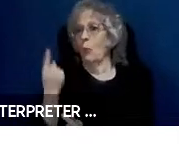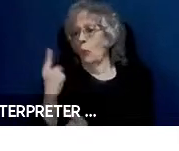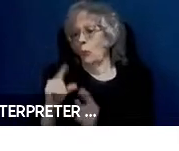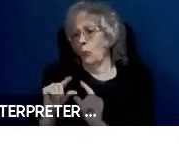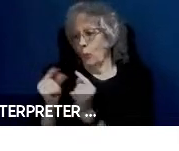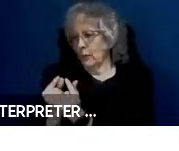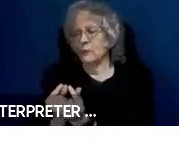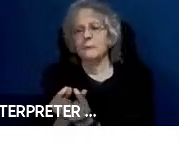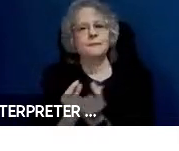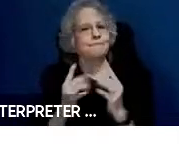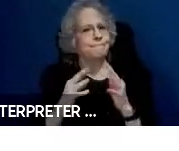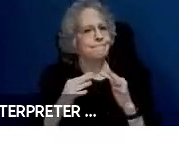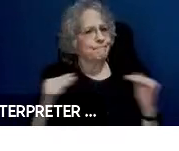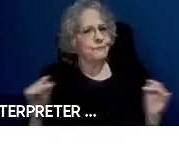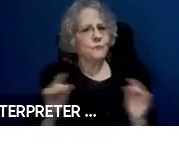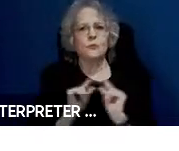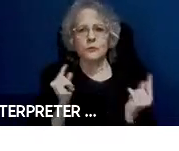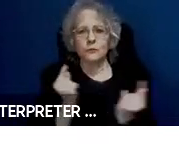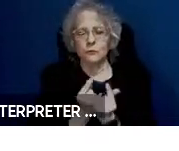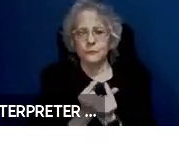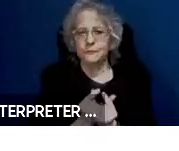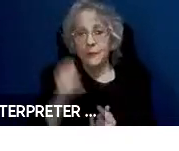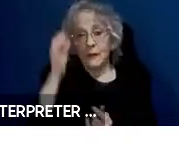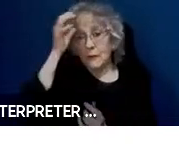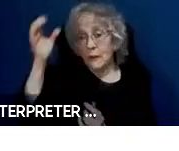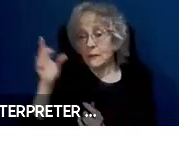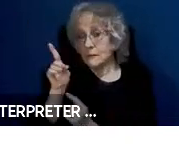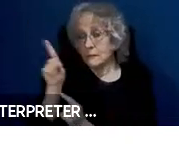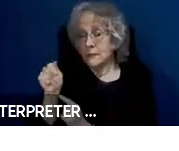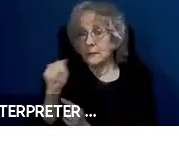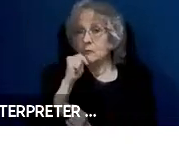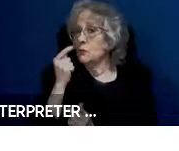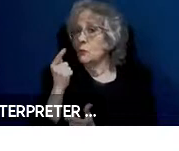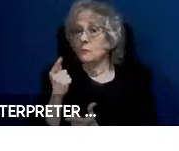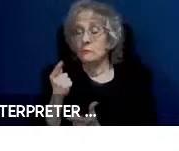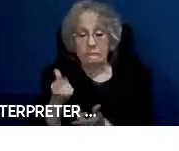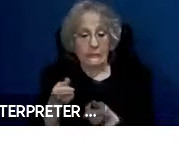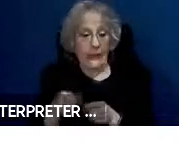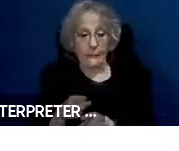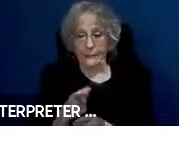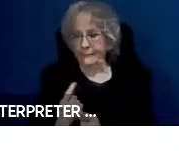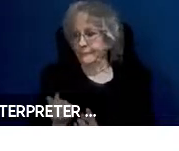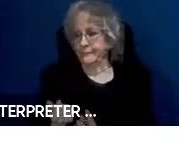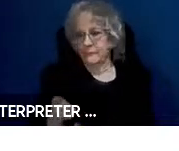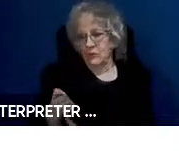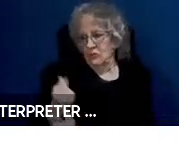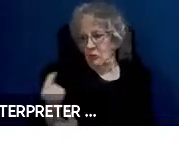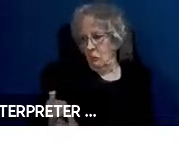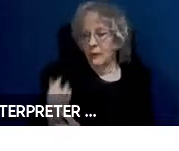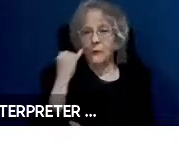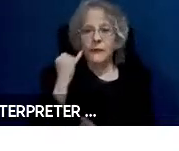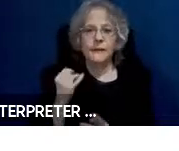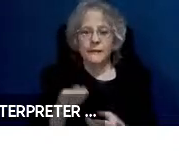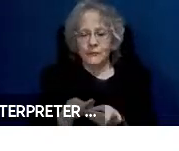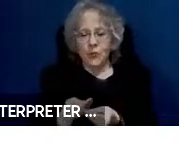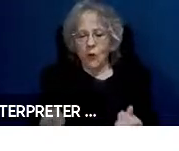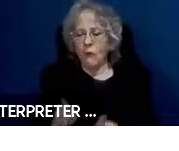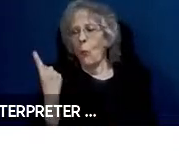The first thing we need to remember is that cognitive disabilities do not occur in a vacuum. So if we think we are going to solve them with some one approach,